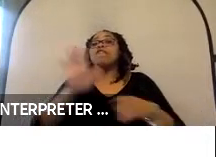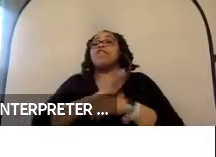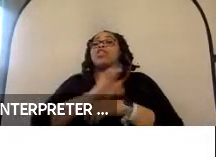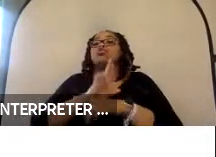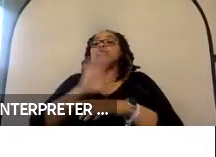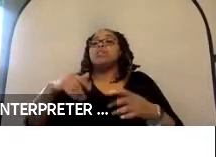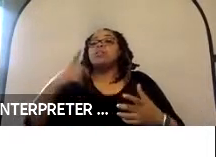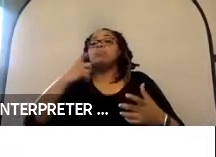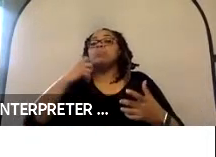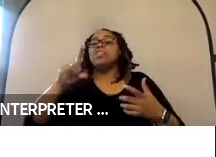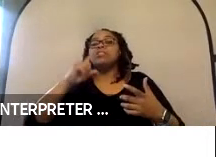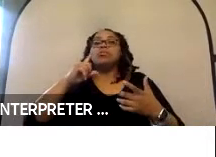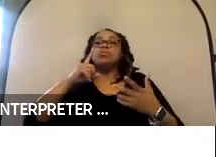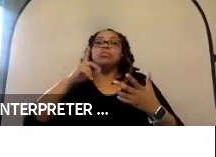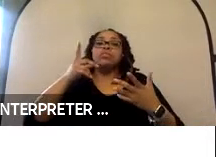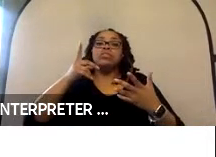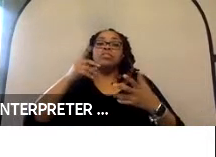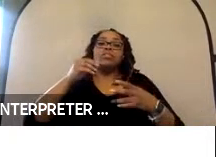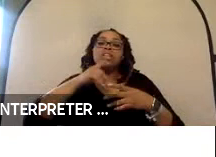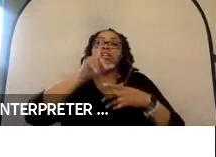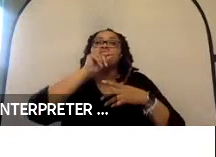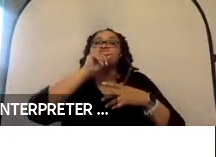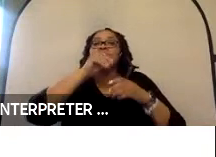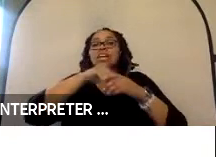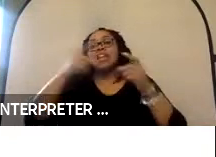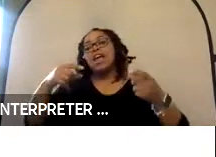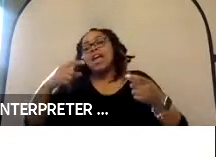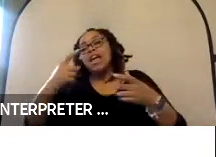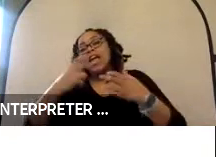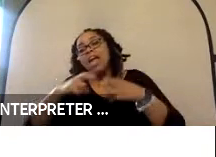a chicken and the egg situation that you need to have the wheelchairs with attachments before